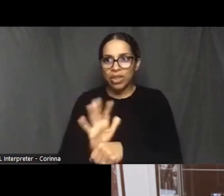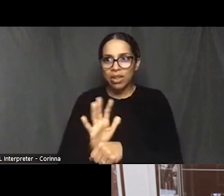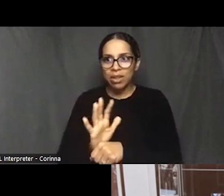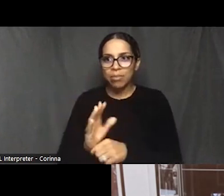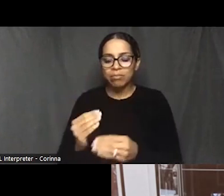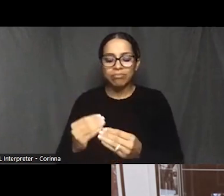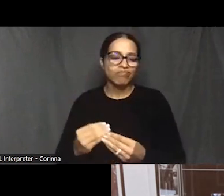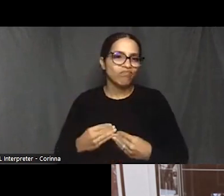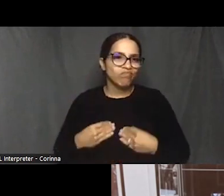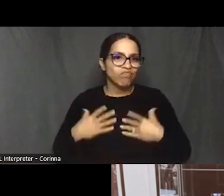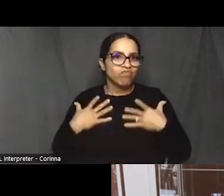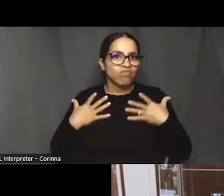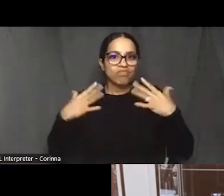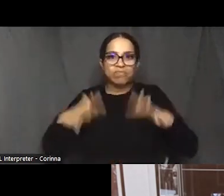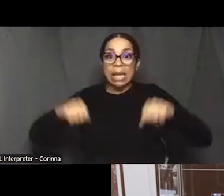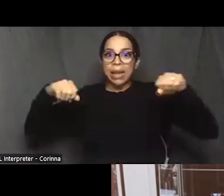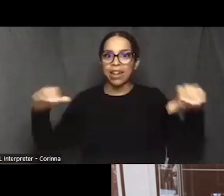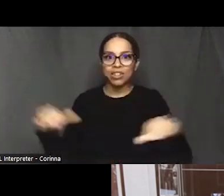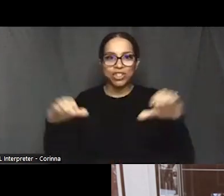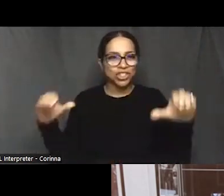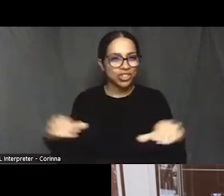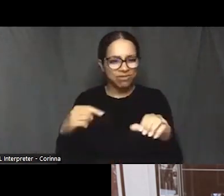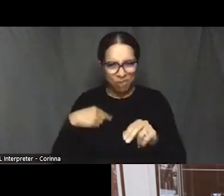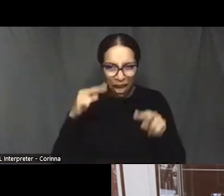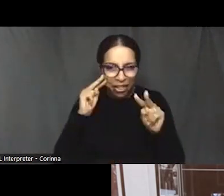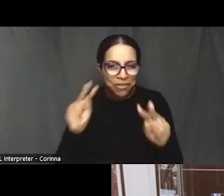So I look forward to seeing what the outcomes are there.